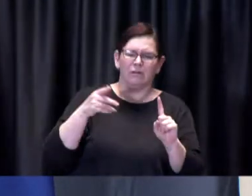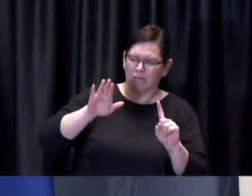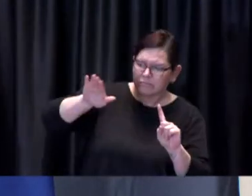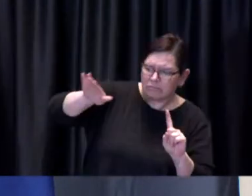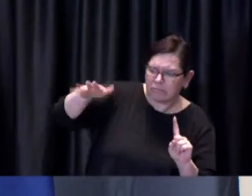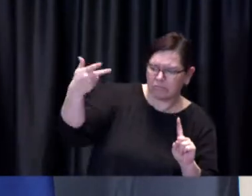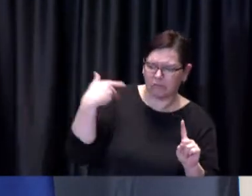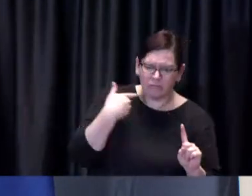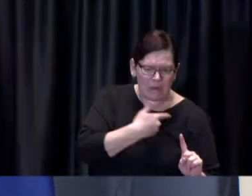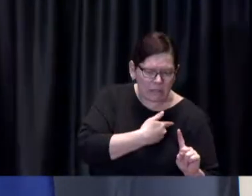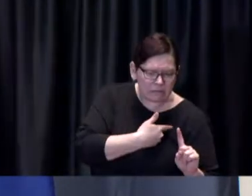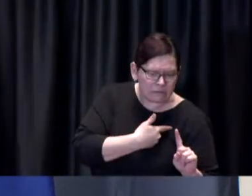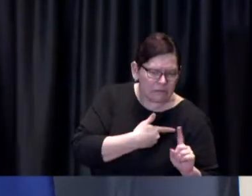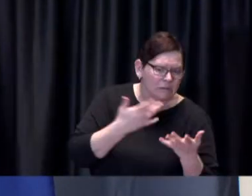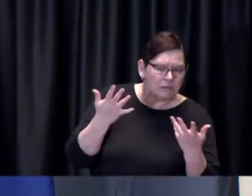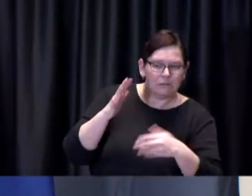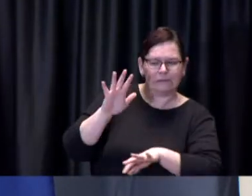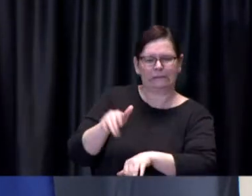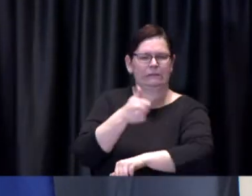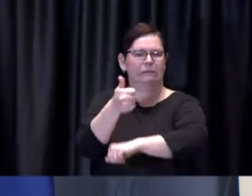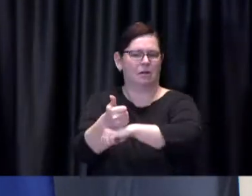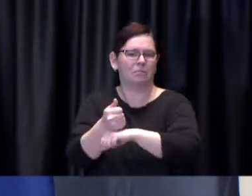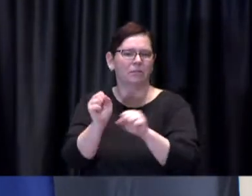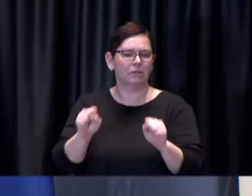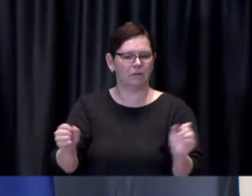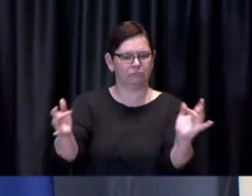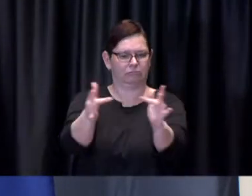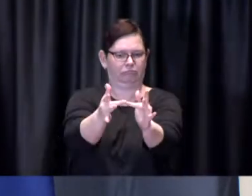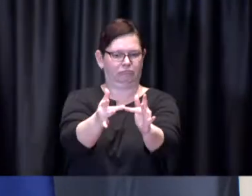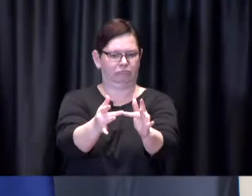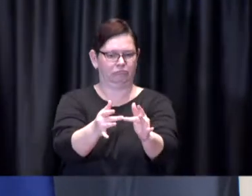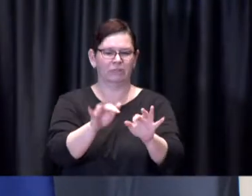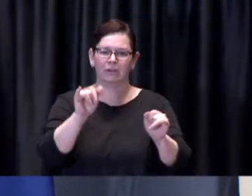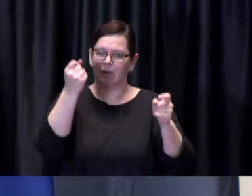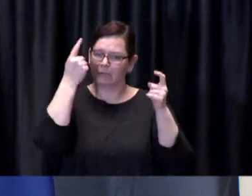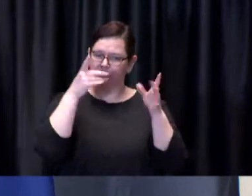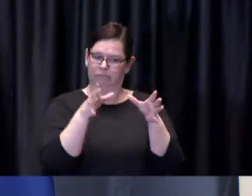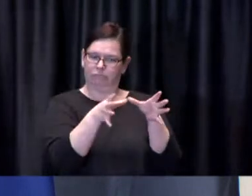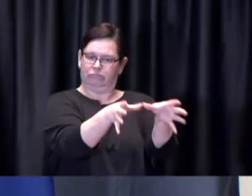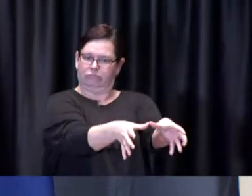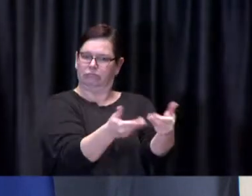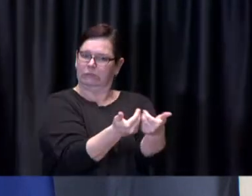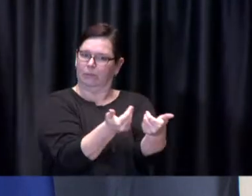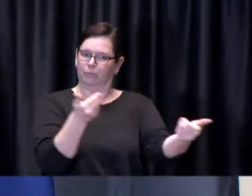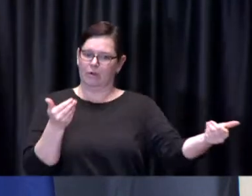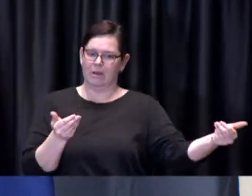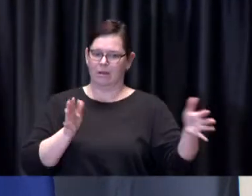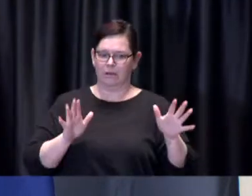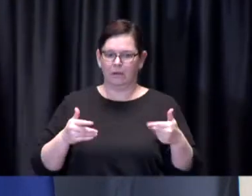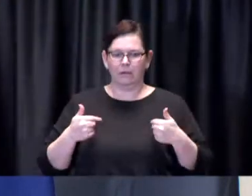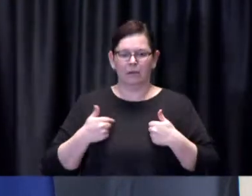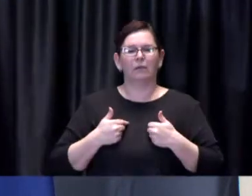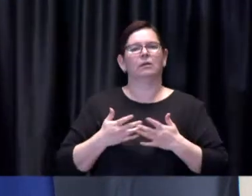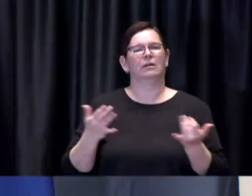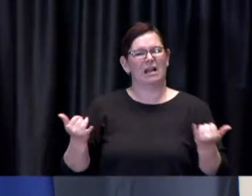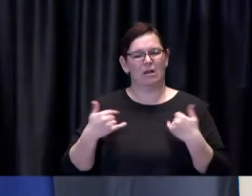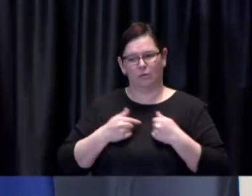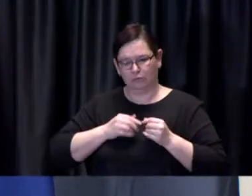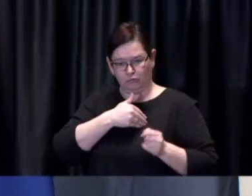This is separate from our ongoing work to get Toronto Community Housing Seniors buildings vaccinated teams are in those buildings going door to door